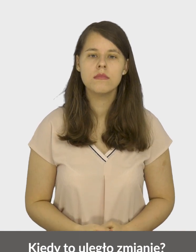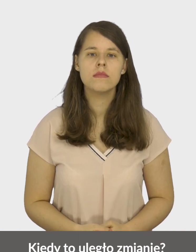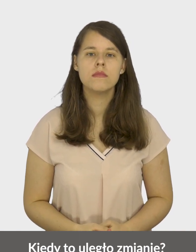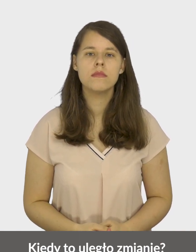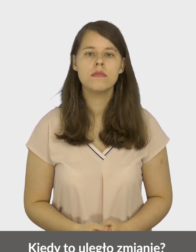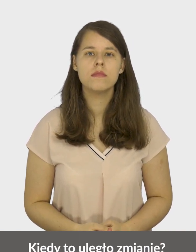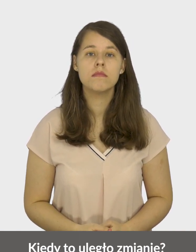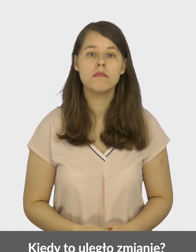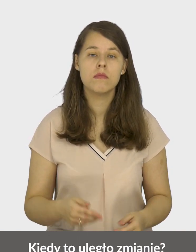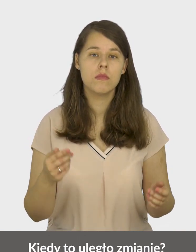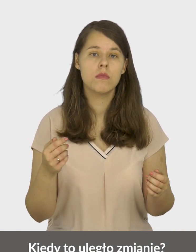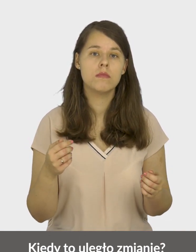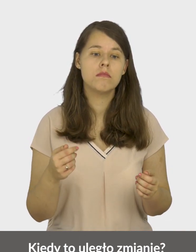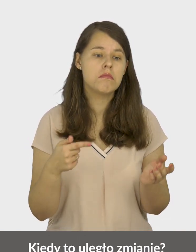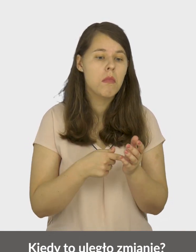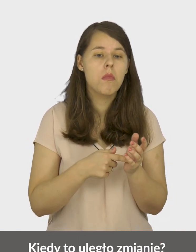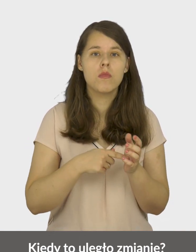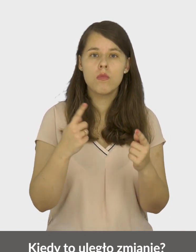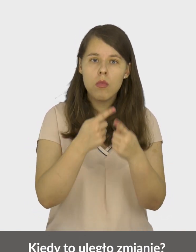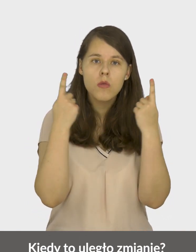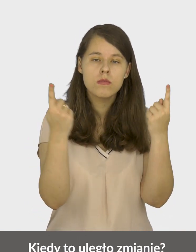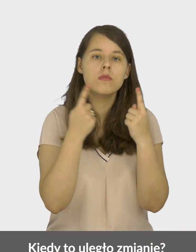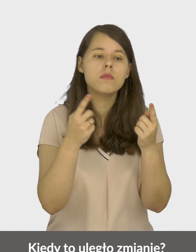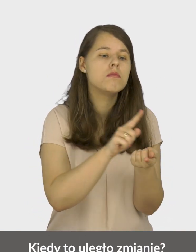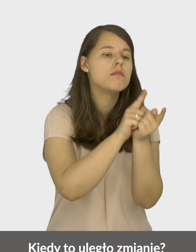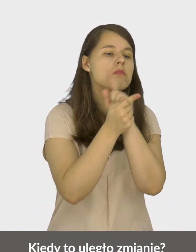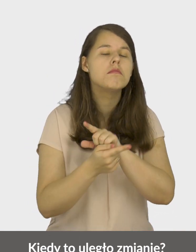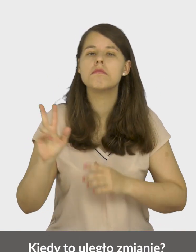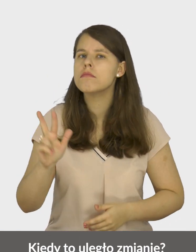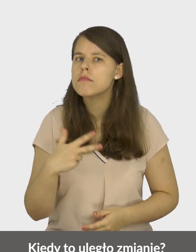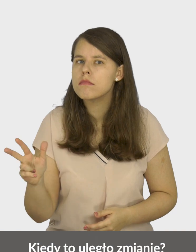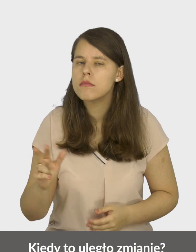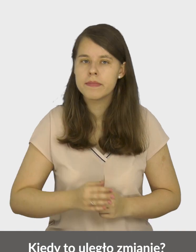When did that change?